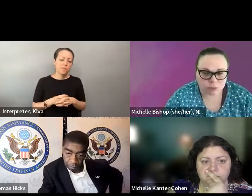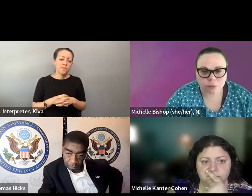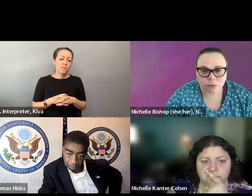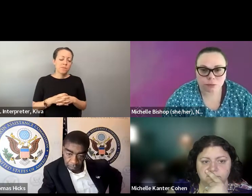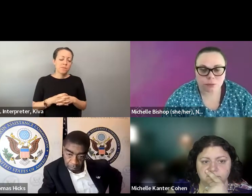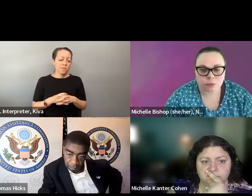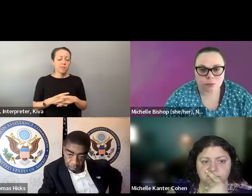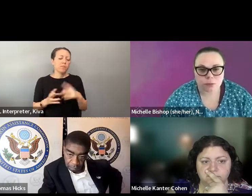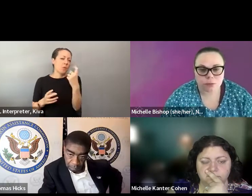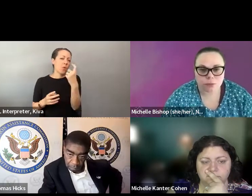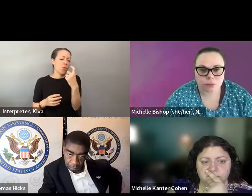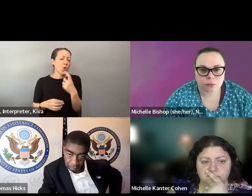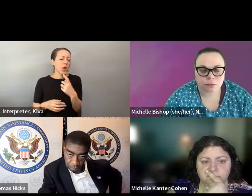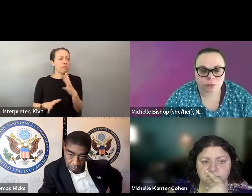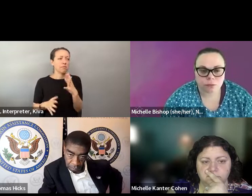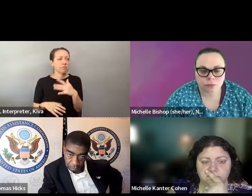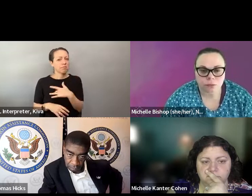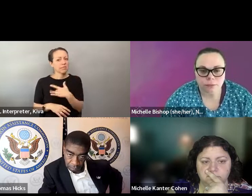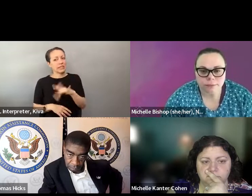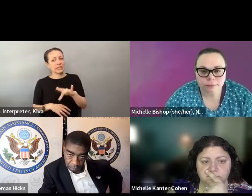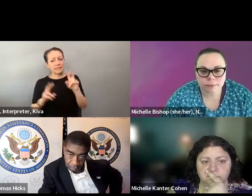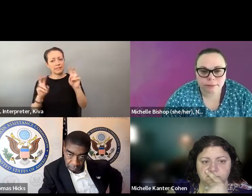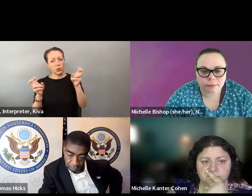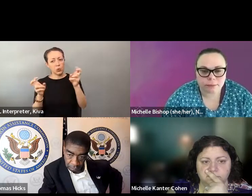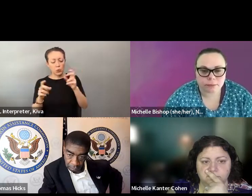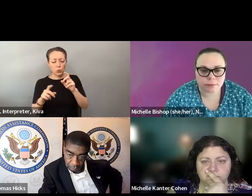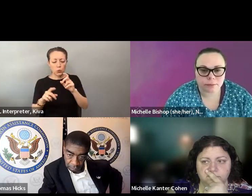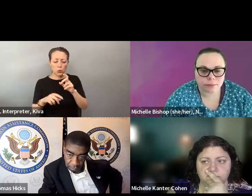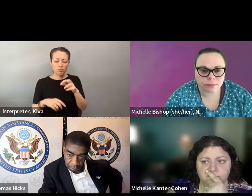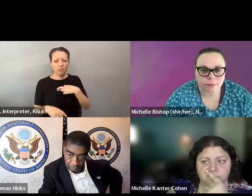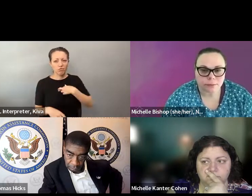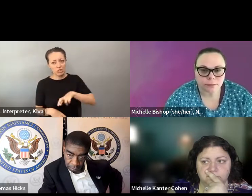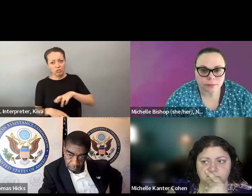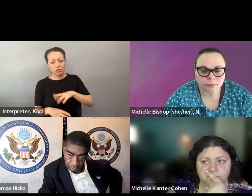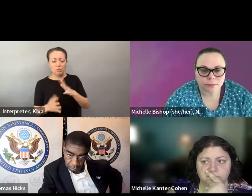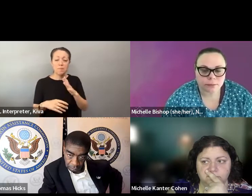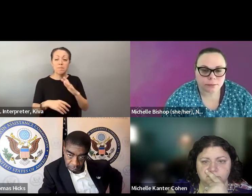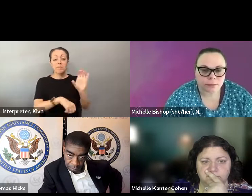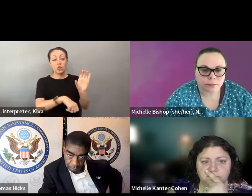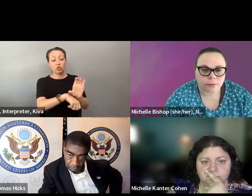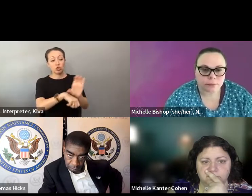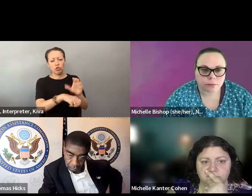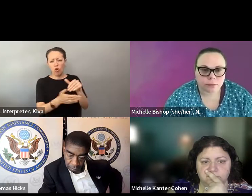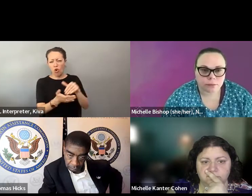big enough fonts. Those are things we can advocate for at the local level. One other issue that's sensitive